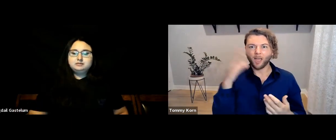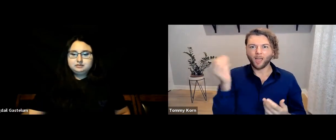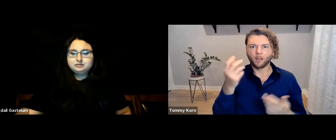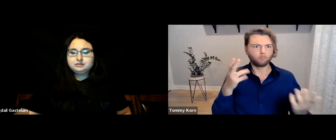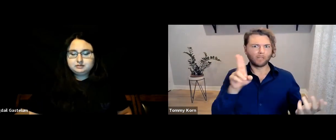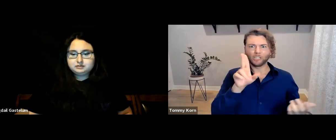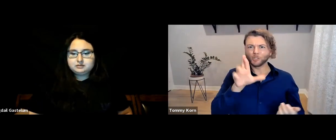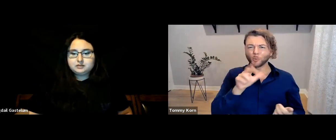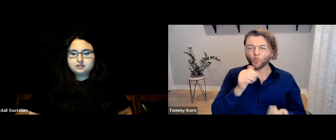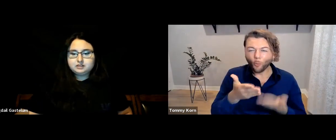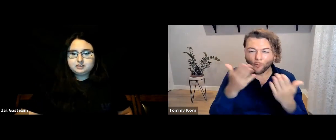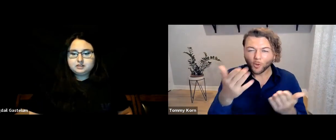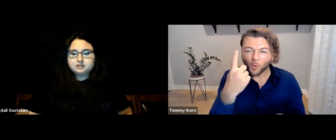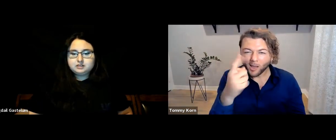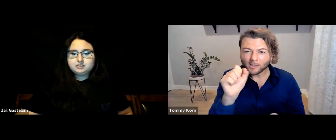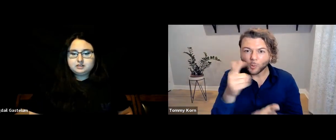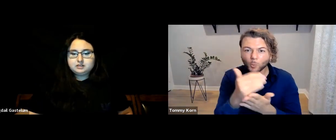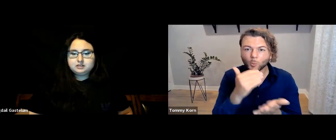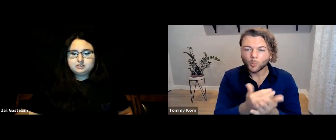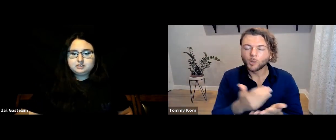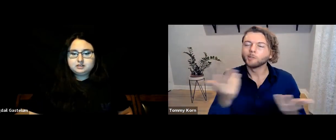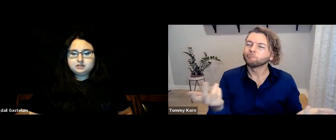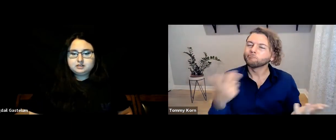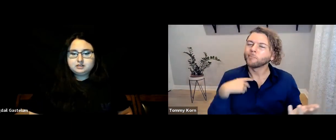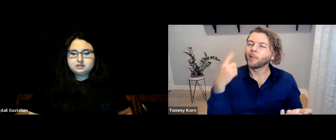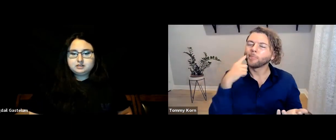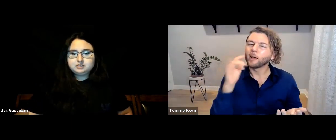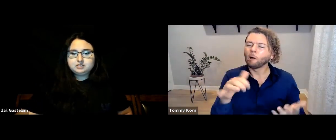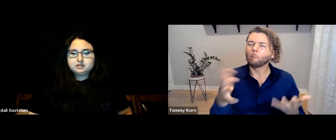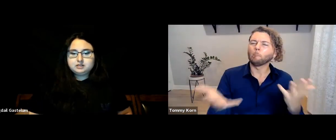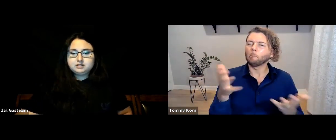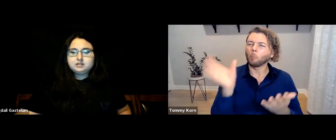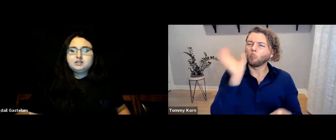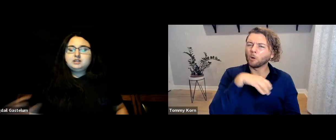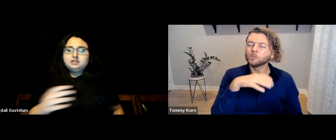Yet there isn’t even one ASL course offered, which is really strange.